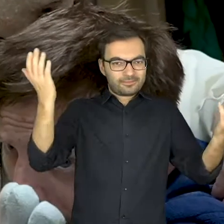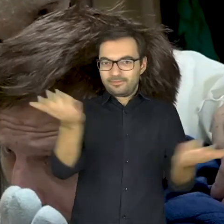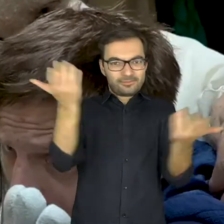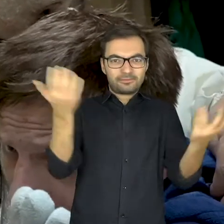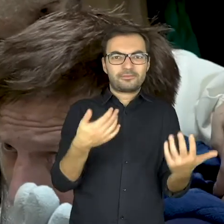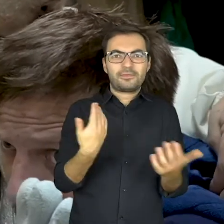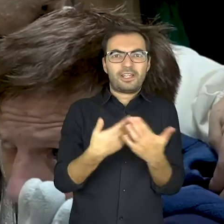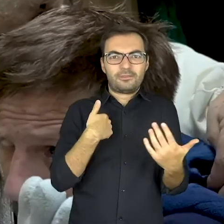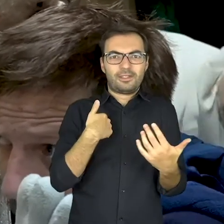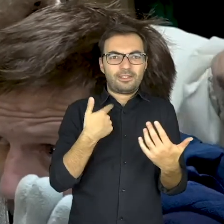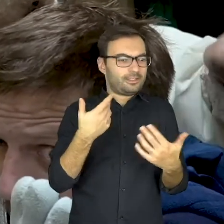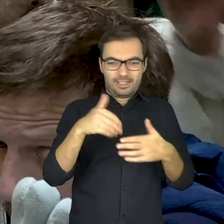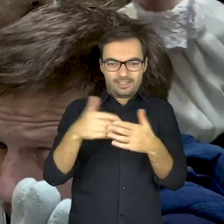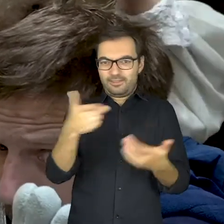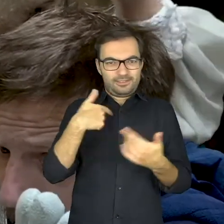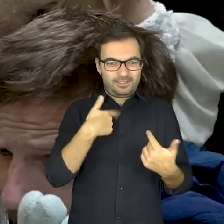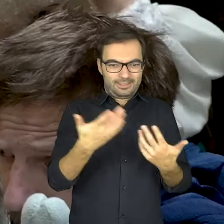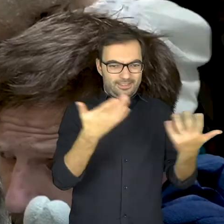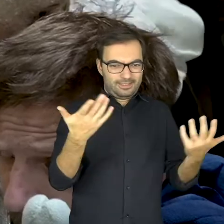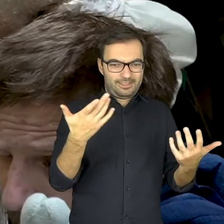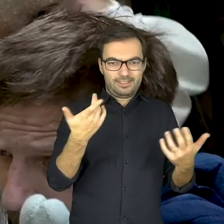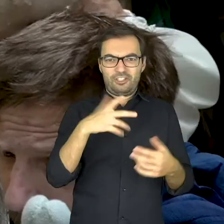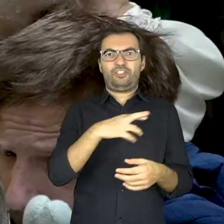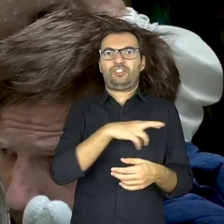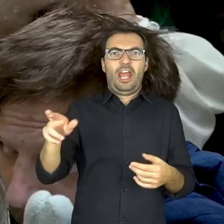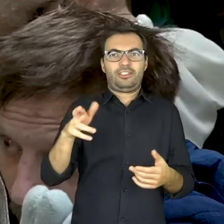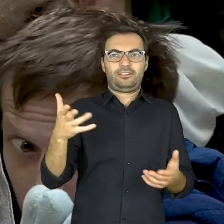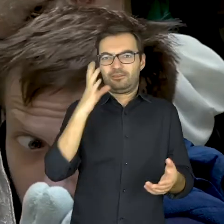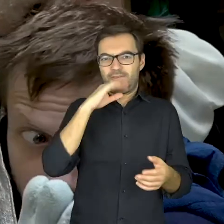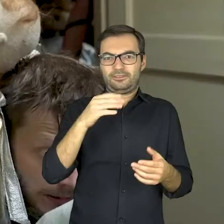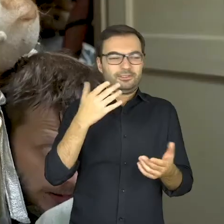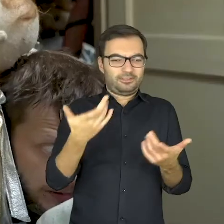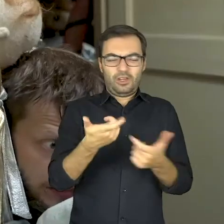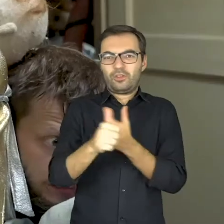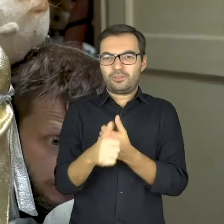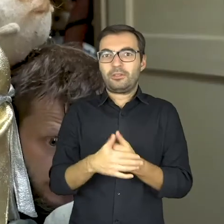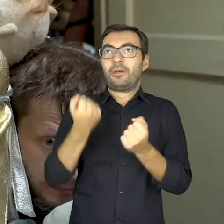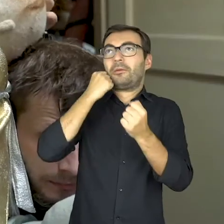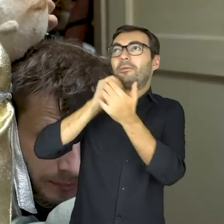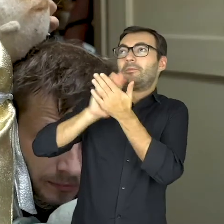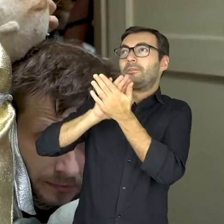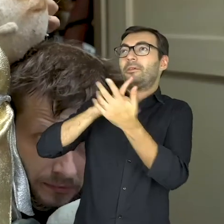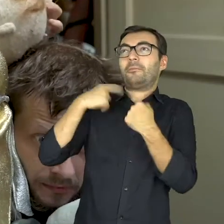Why do you treat me as if I were an… object? Oooh, we’re really sorry.